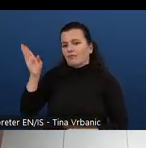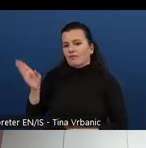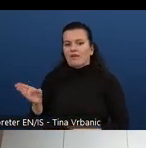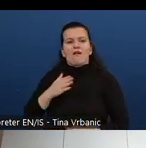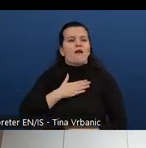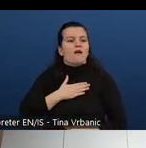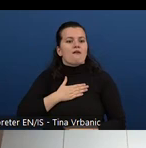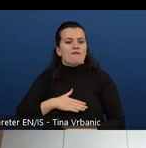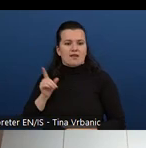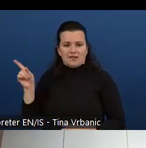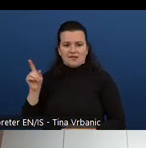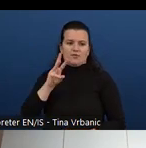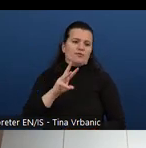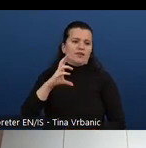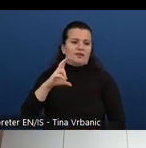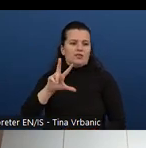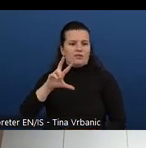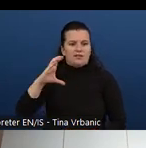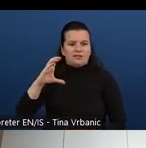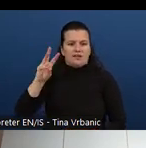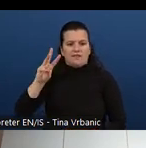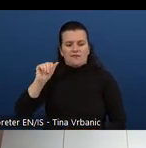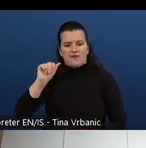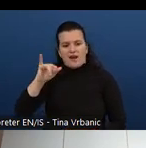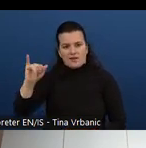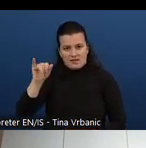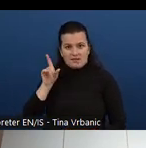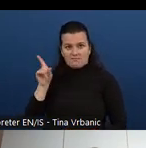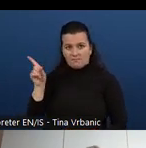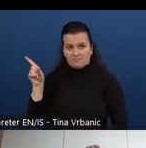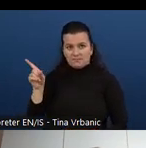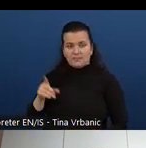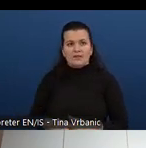to the IAAP bodies of knowledge.